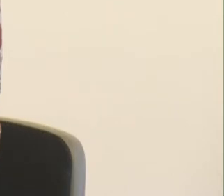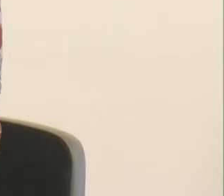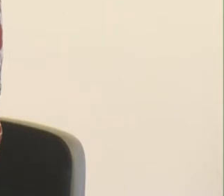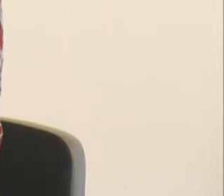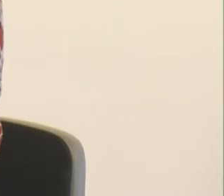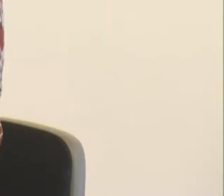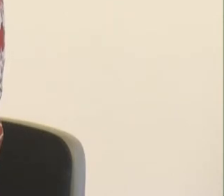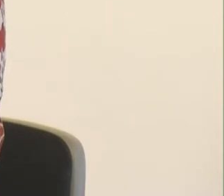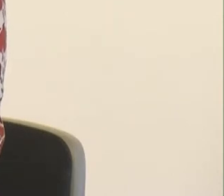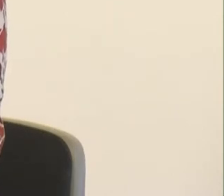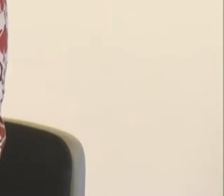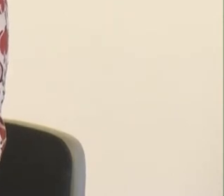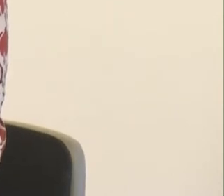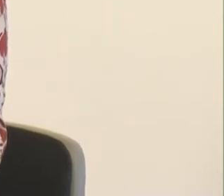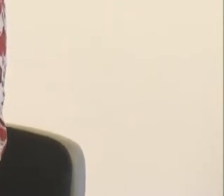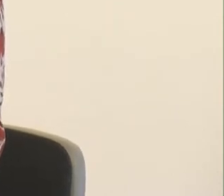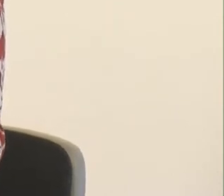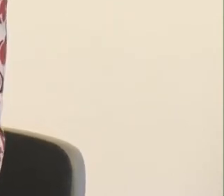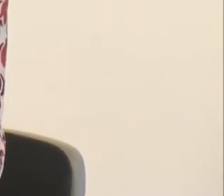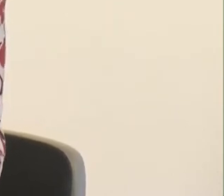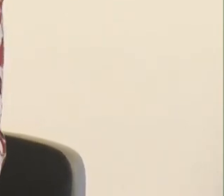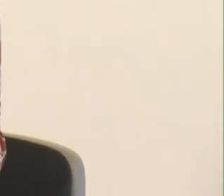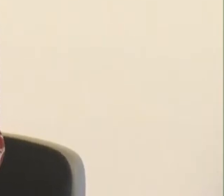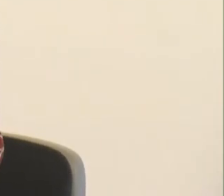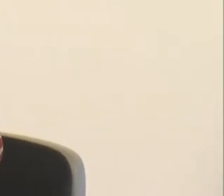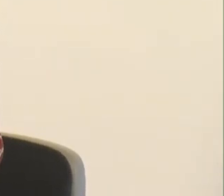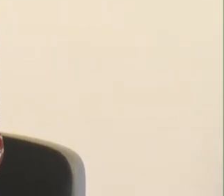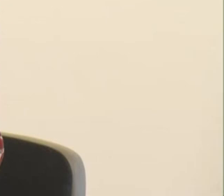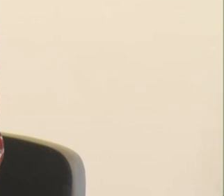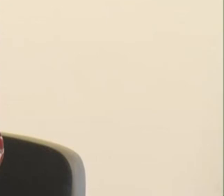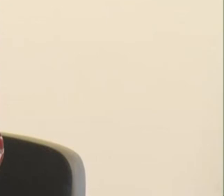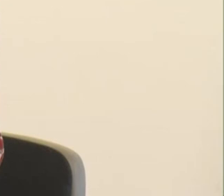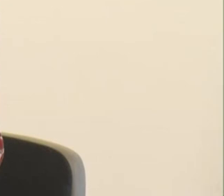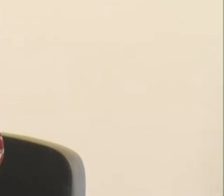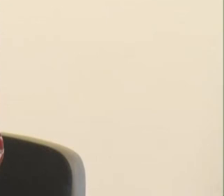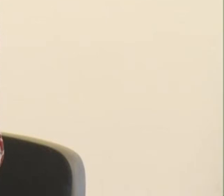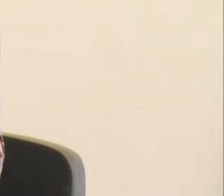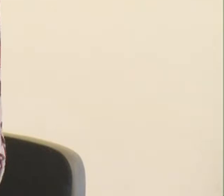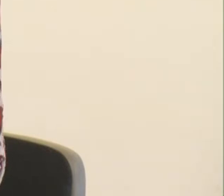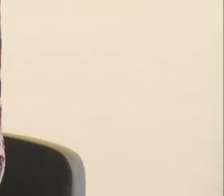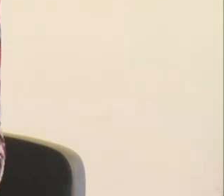success in the present only. That is really important when we